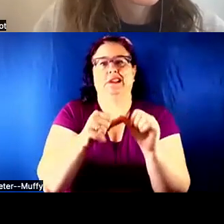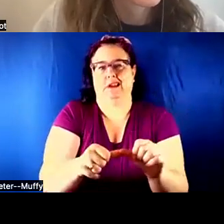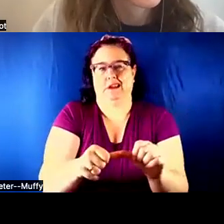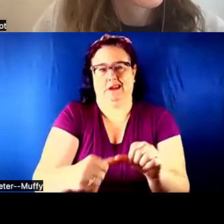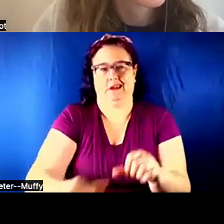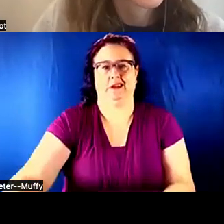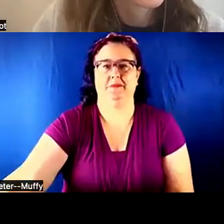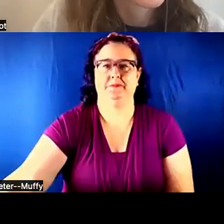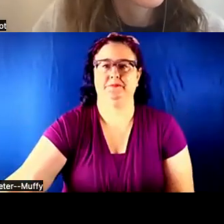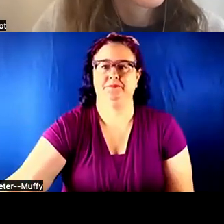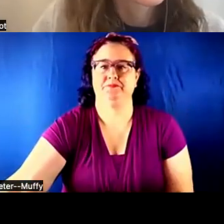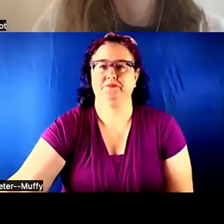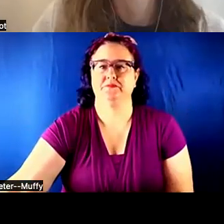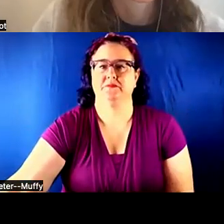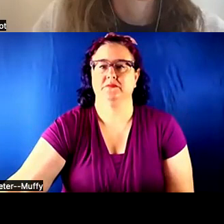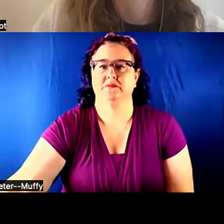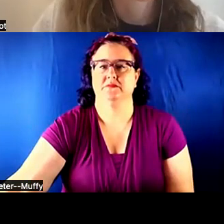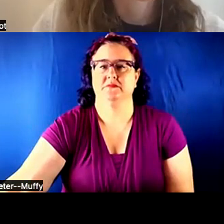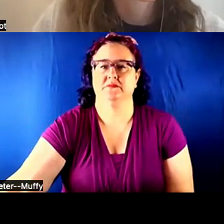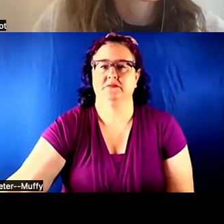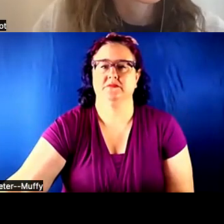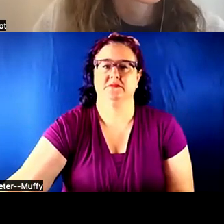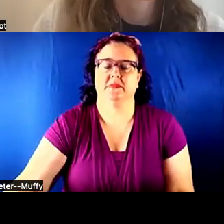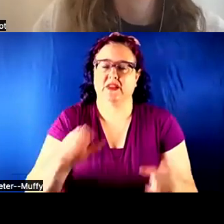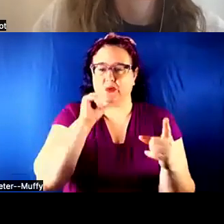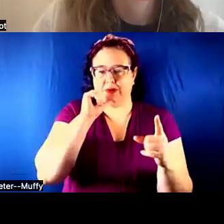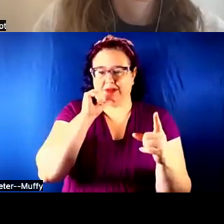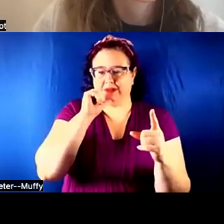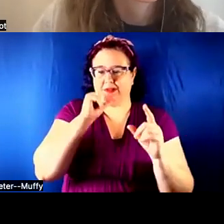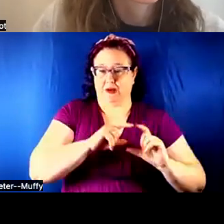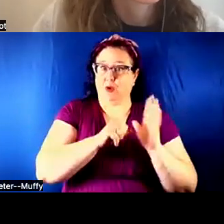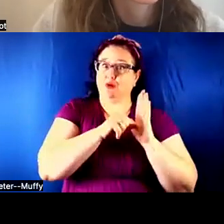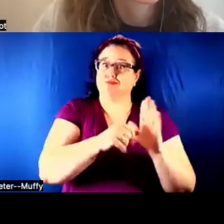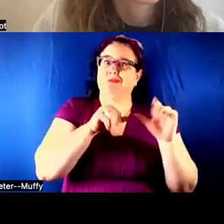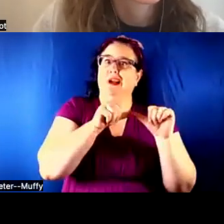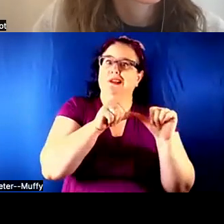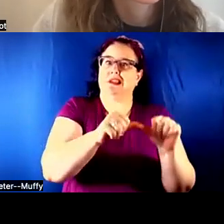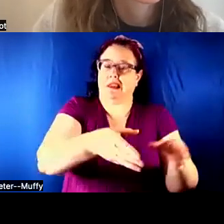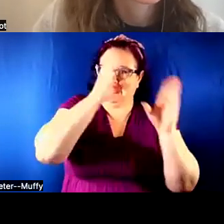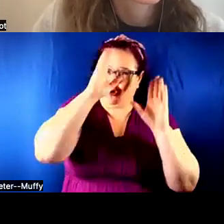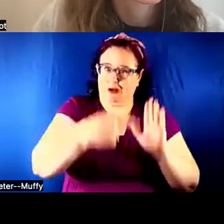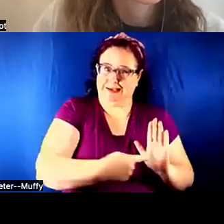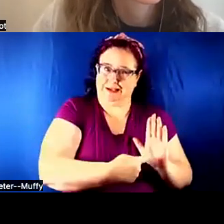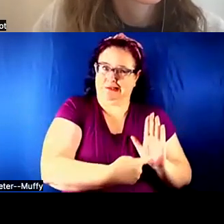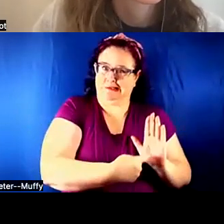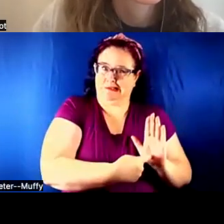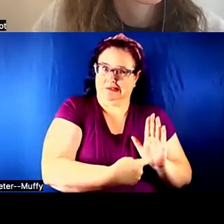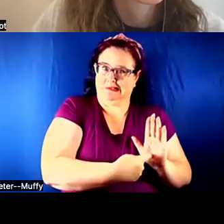driving attention to it so it's not just a one shot deal. Shiri: Yeah. Aaron: so not exactly sure how we'd do that, how we'd make a pin - well I know